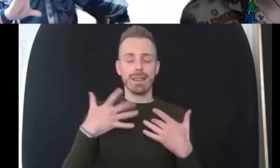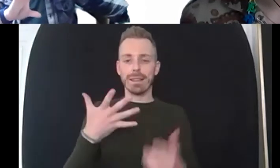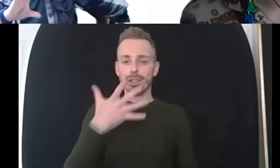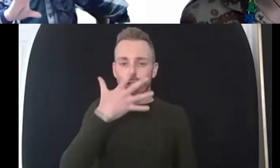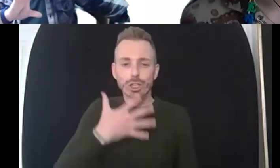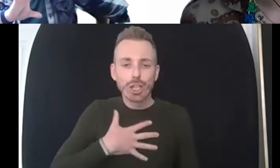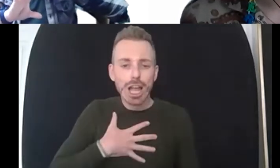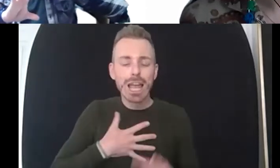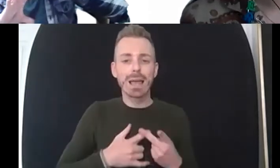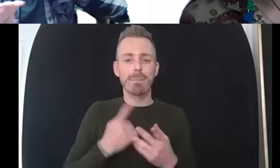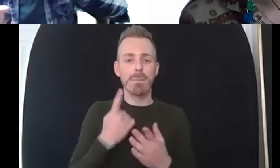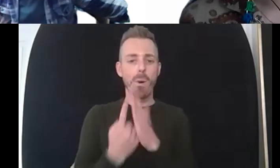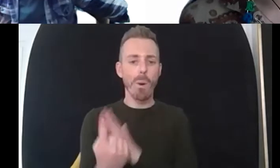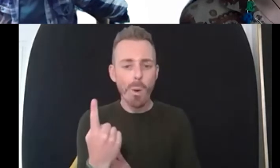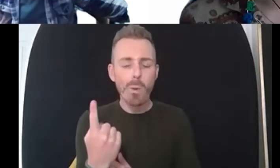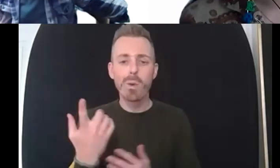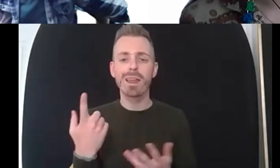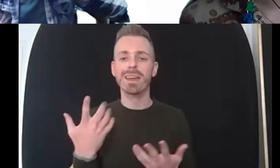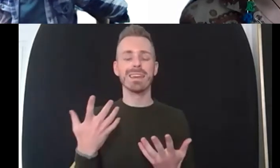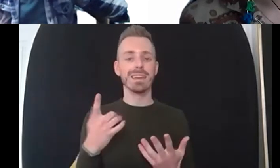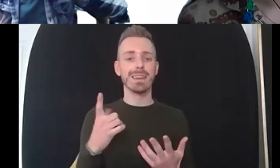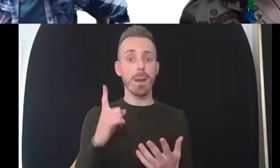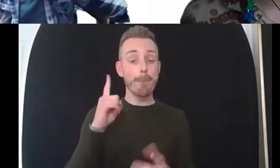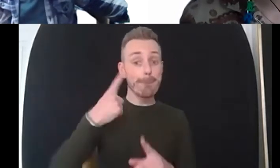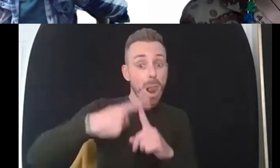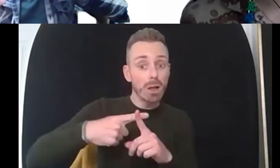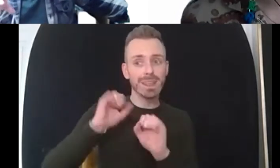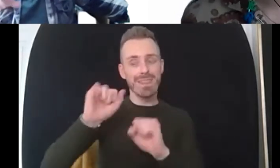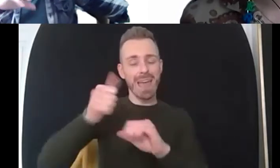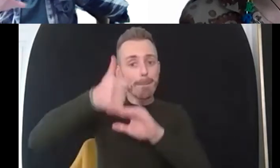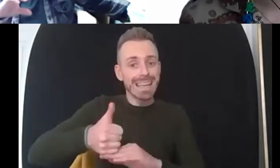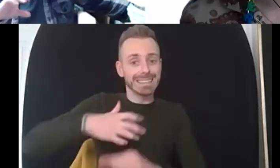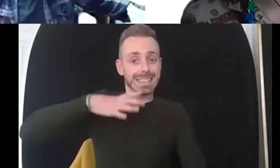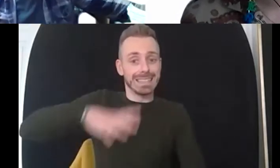with that first layer of maslow's hierarchy yeah because without it doesn't have to be completely